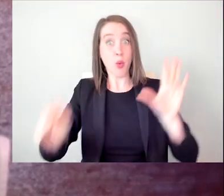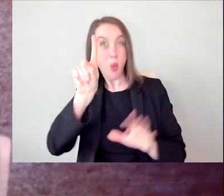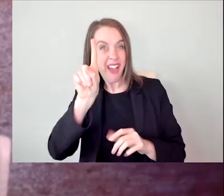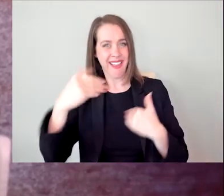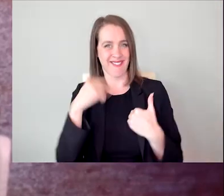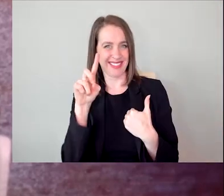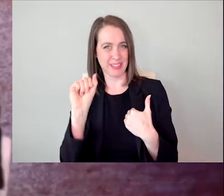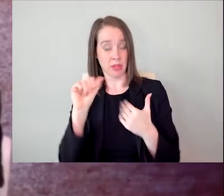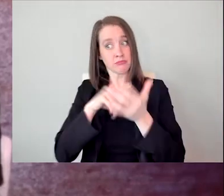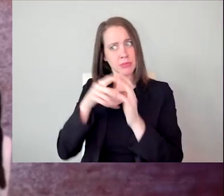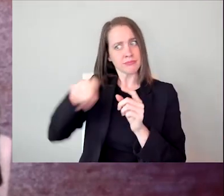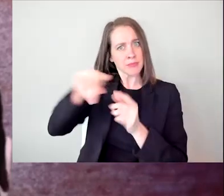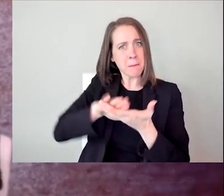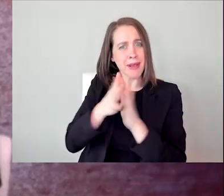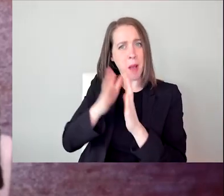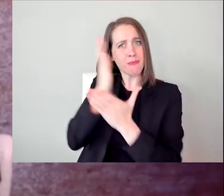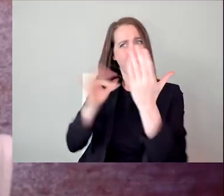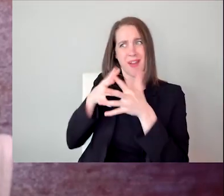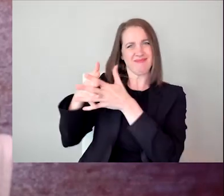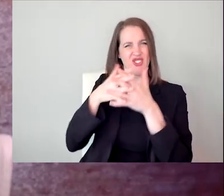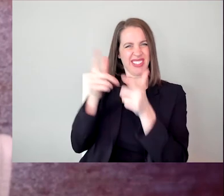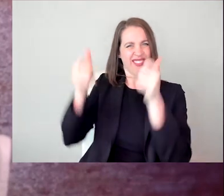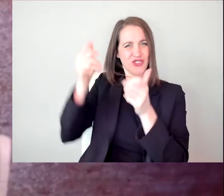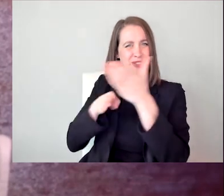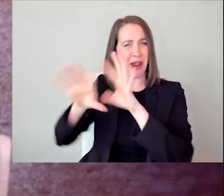making them a part of America's largest minority group.